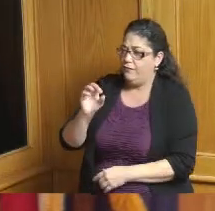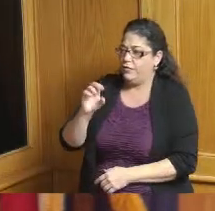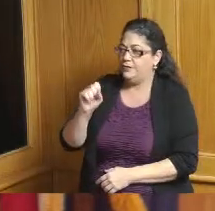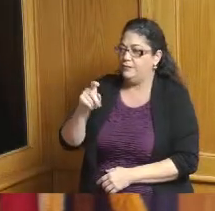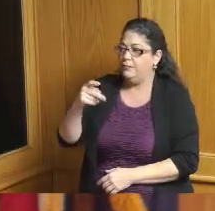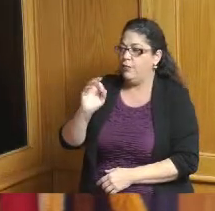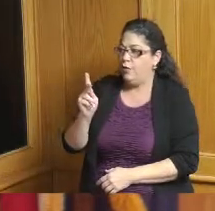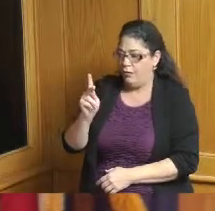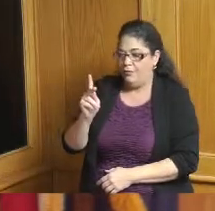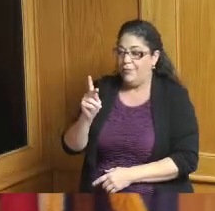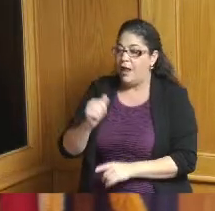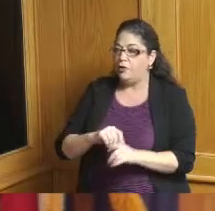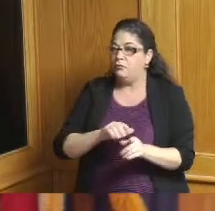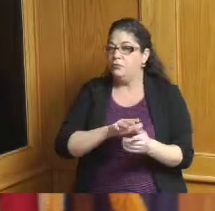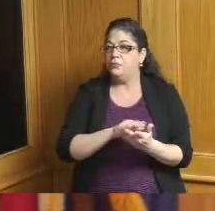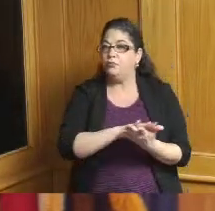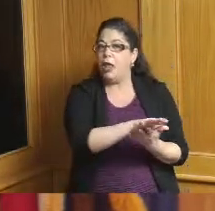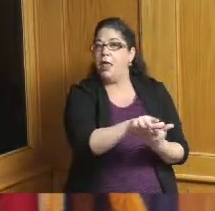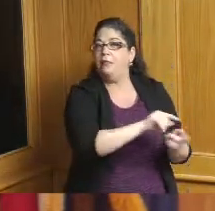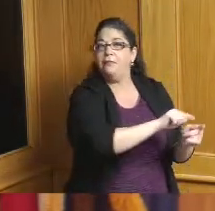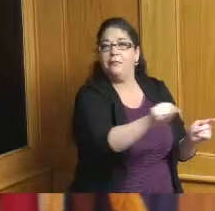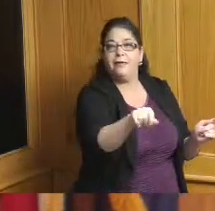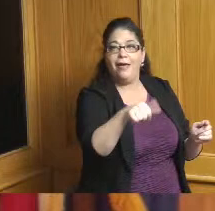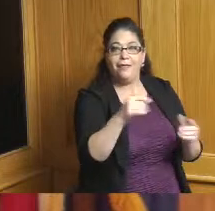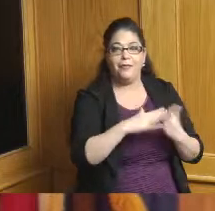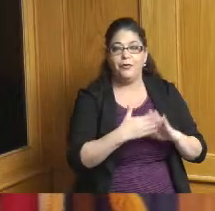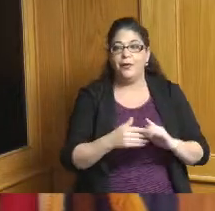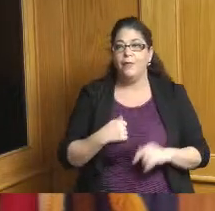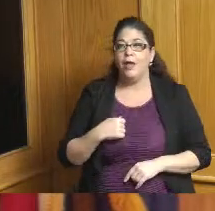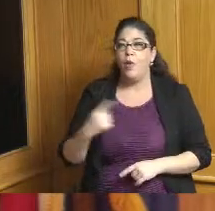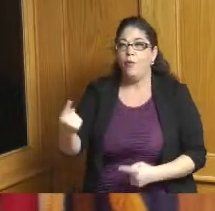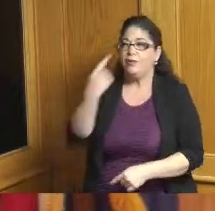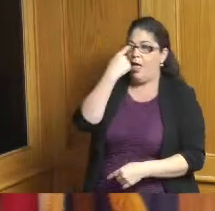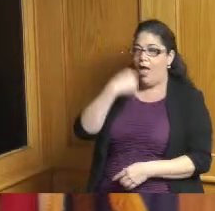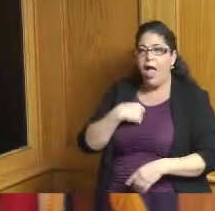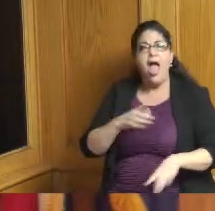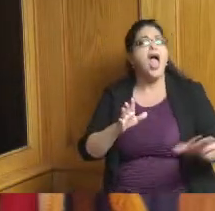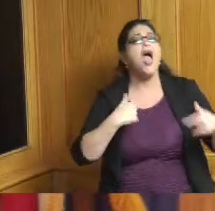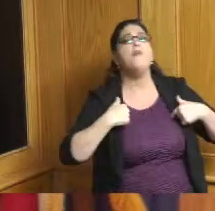Park come in because every time I'm there you guys cornered me about what about Forest Park we need